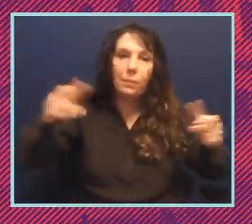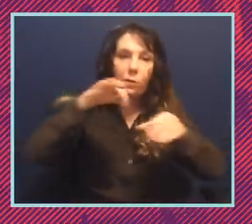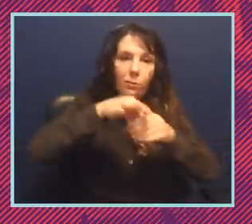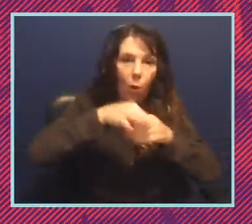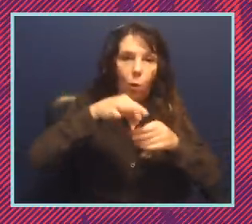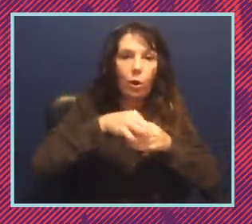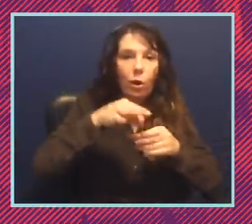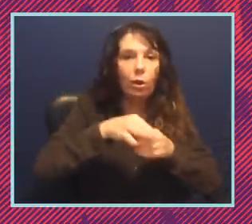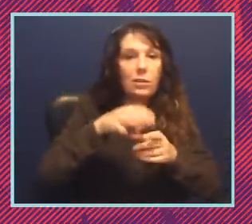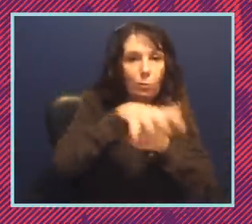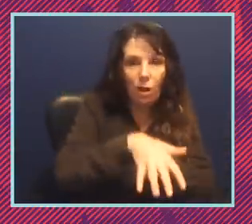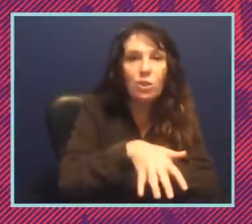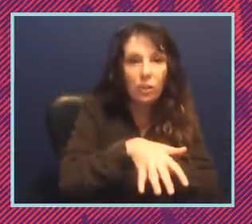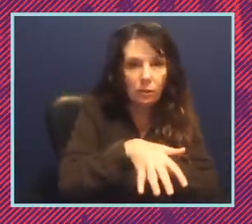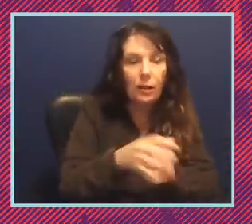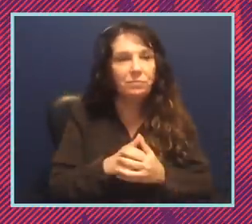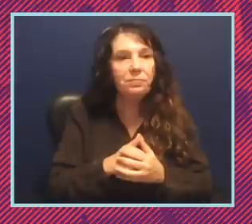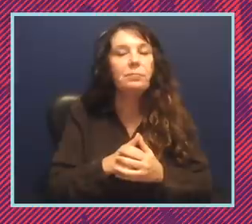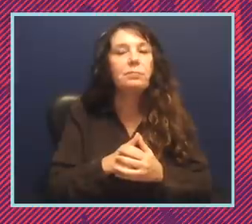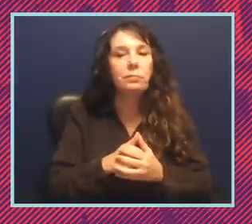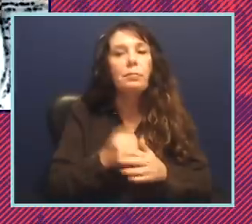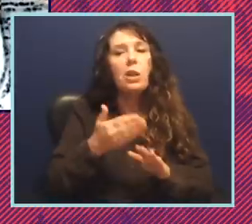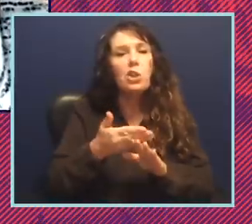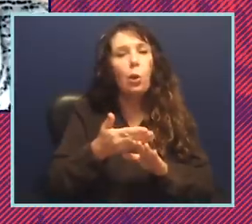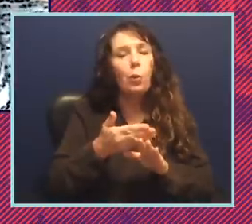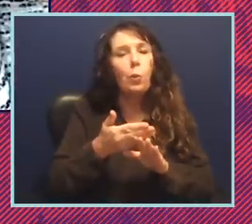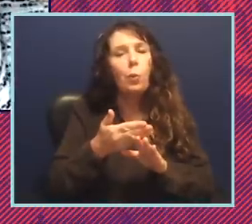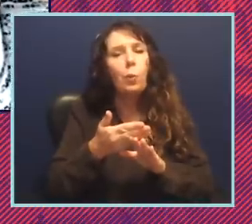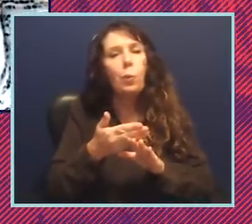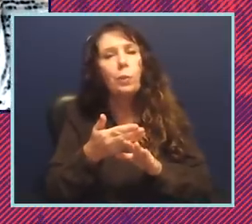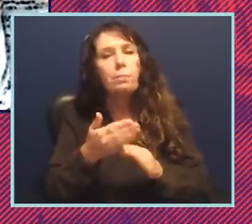that's really great context andre before i let you go um i'm always so happy to see you and to